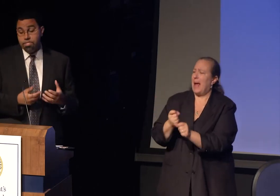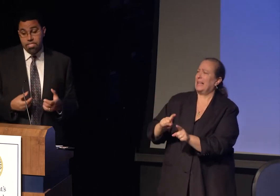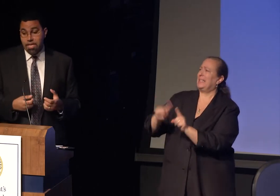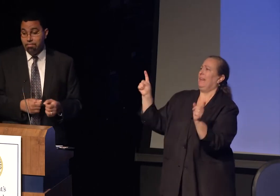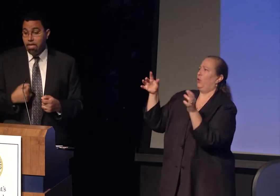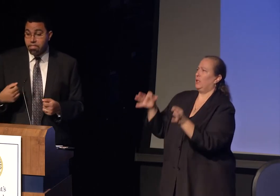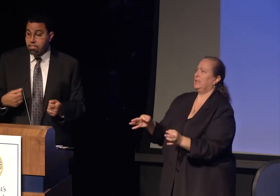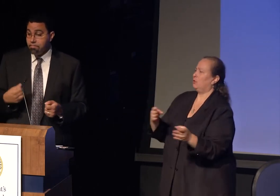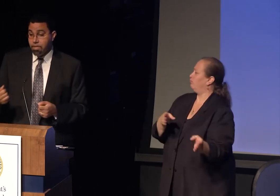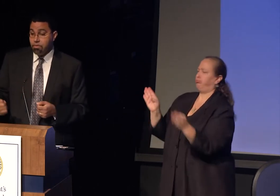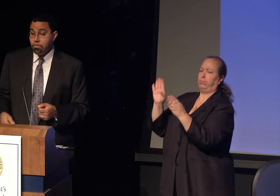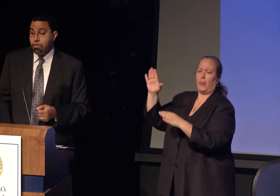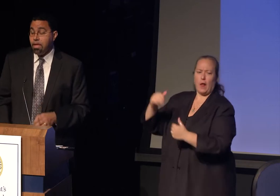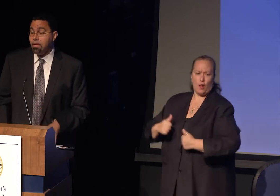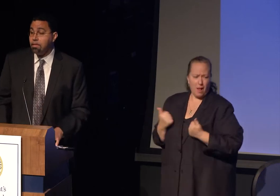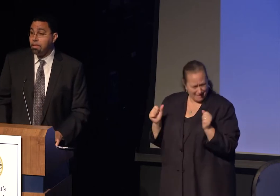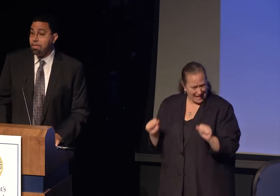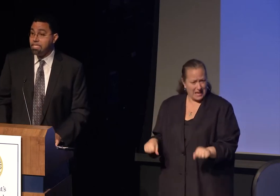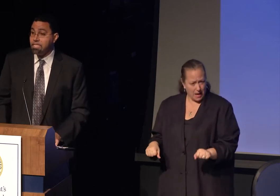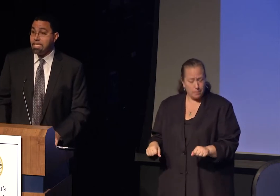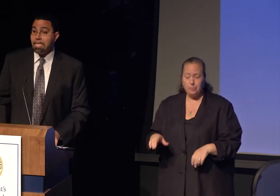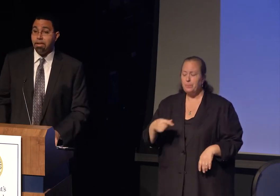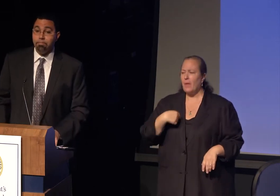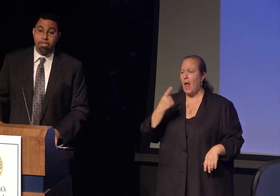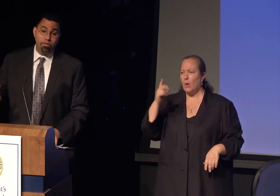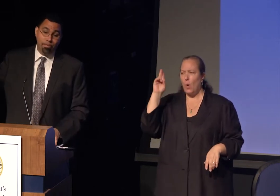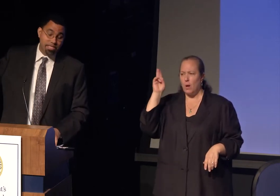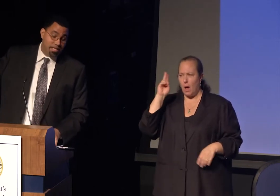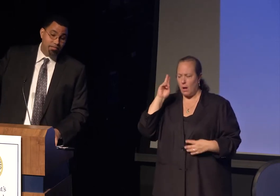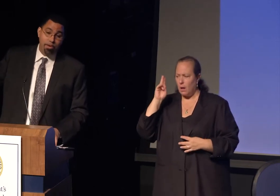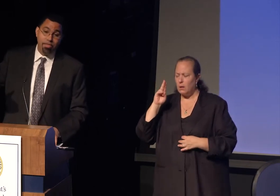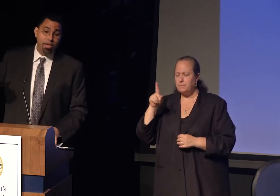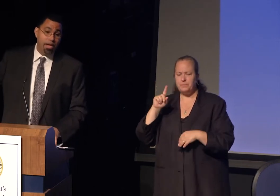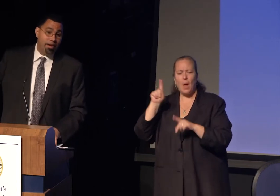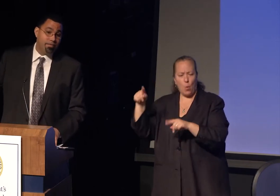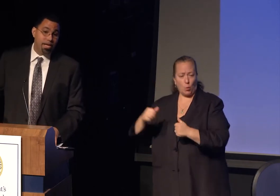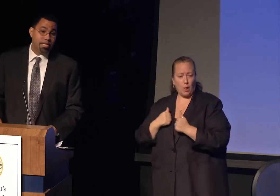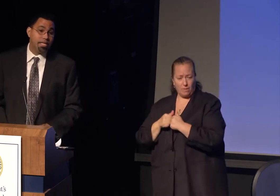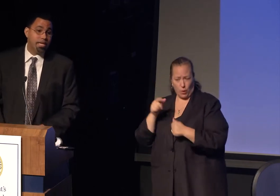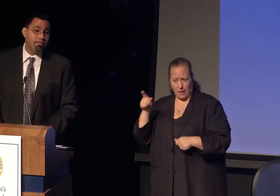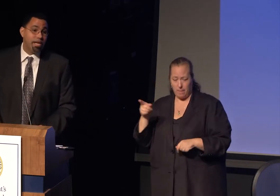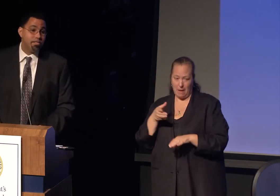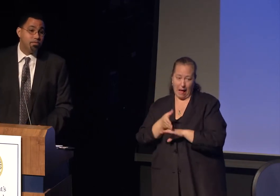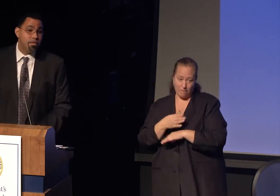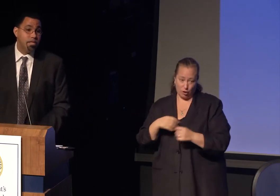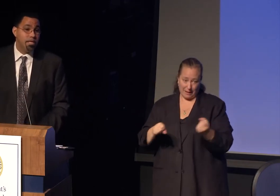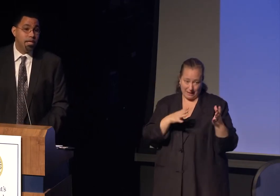I was fortunate to have an uncle who had been a Tuskegee Airman who I went to live with after I got kicked out of high school.